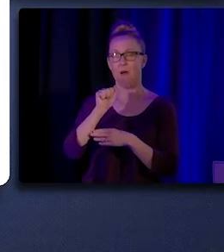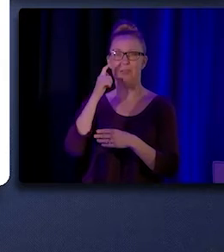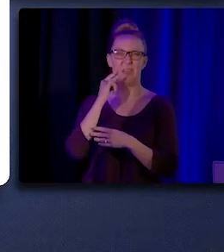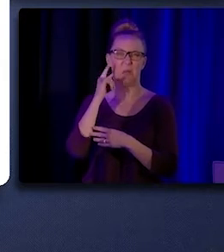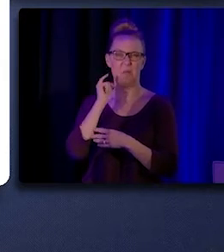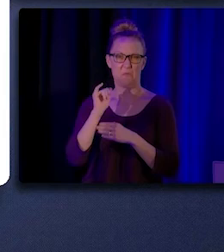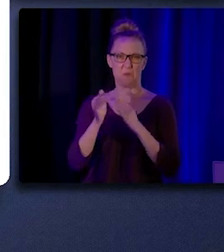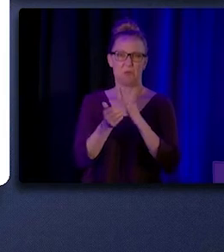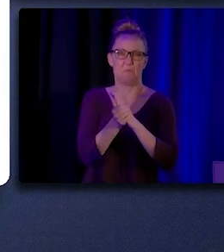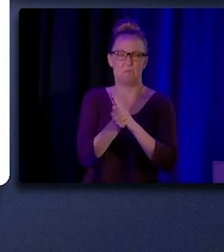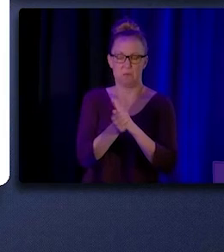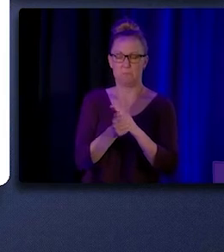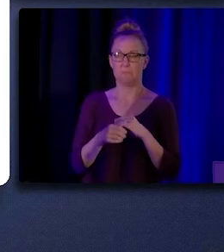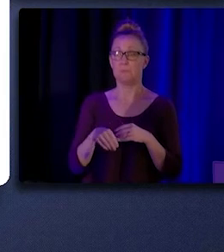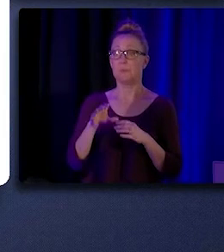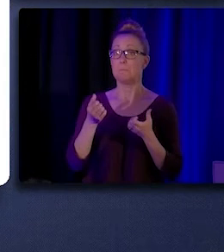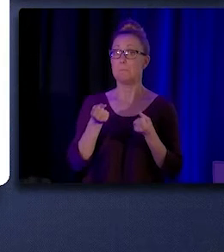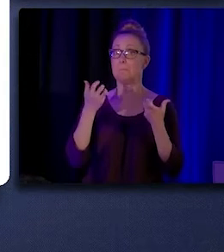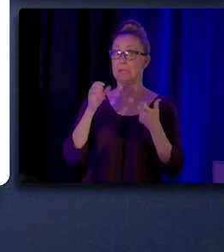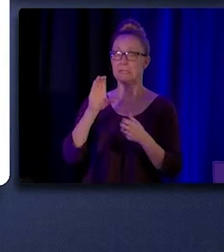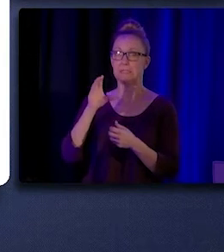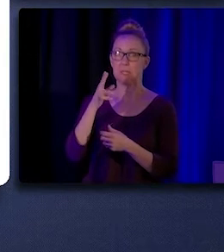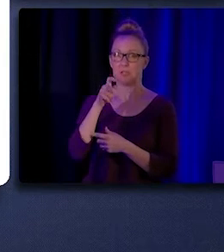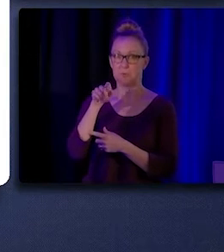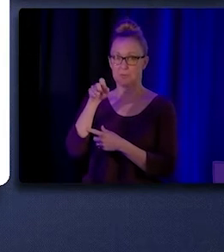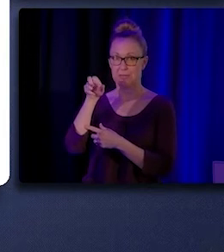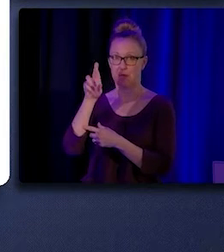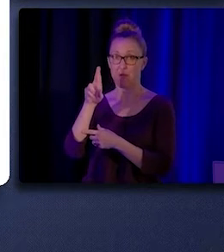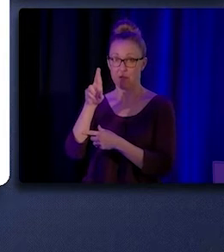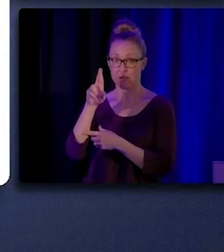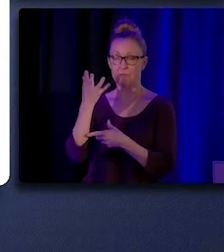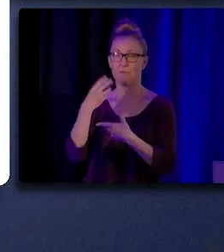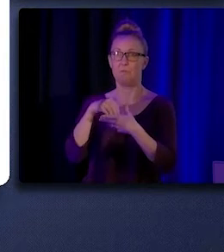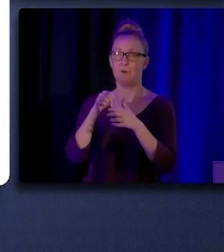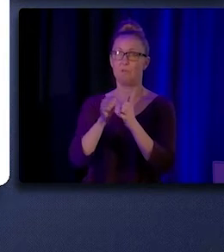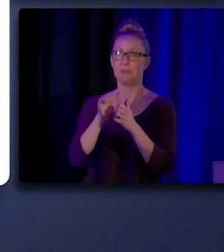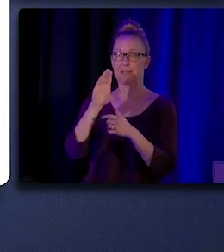Many CHW/P/Rs, as you just heard, are involved in the CalAIM program.